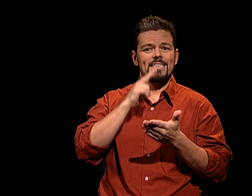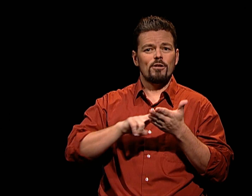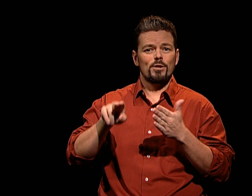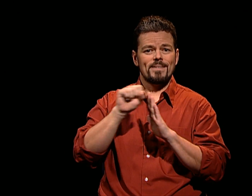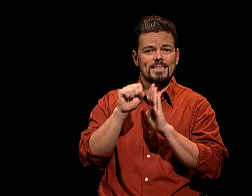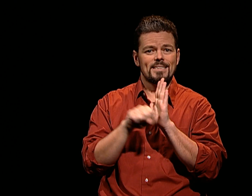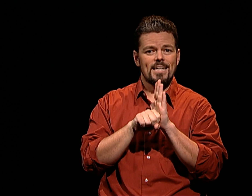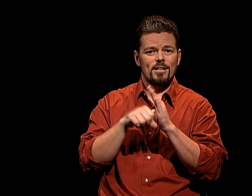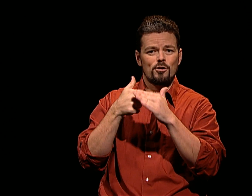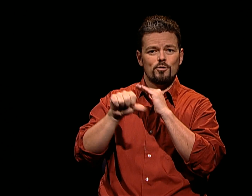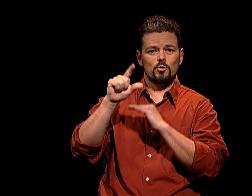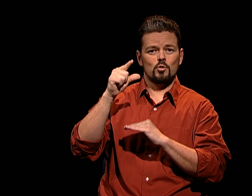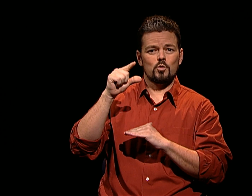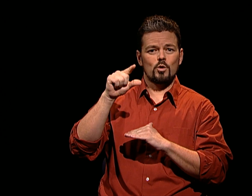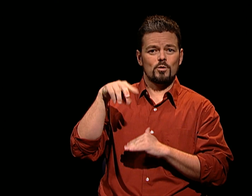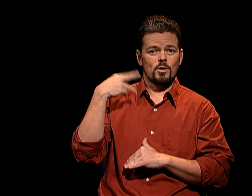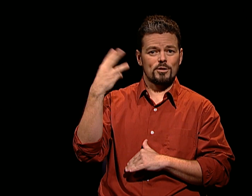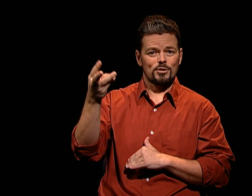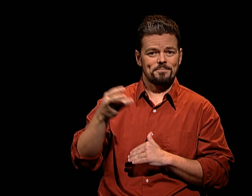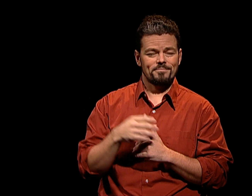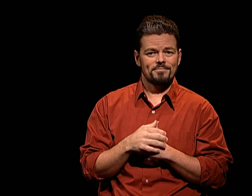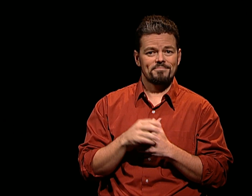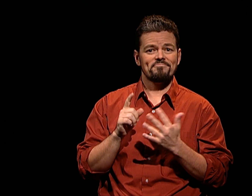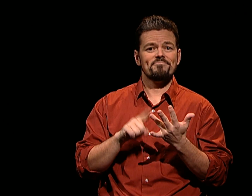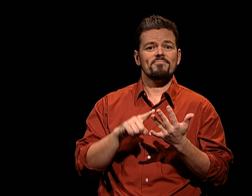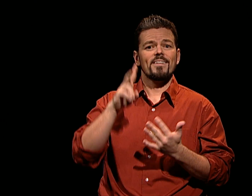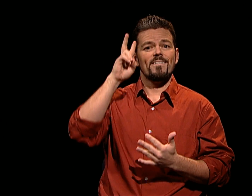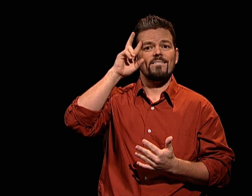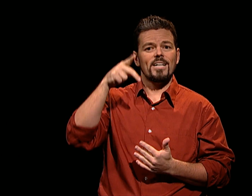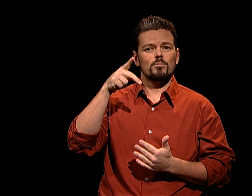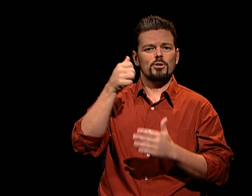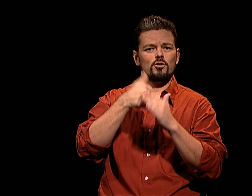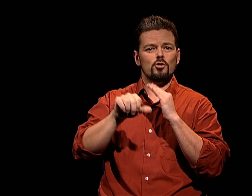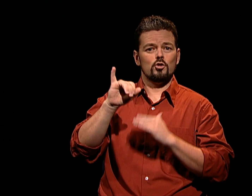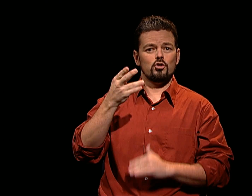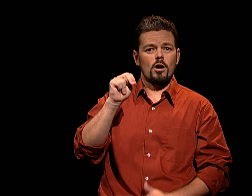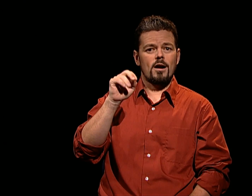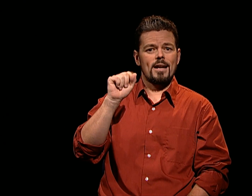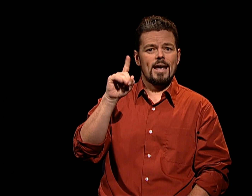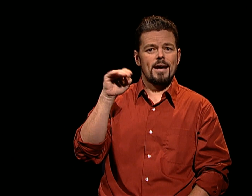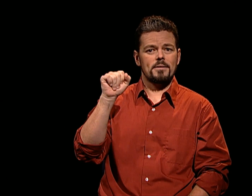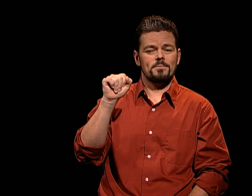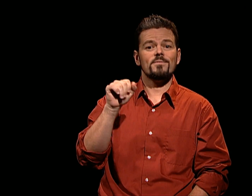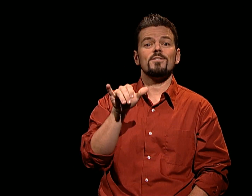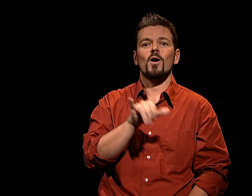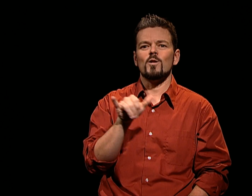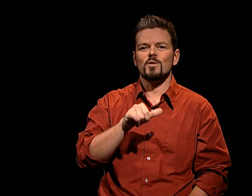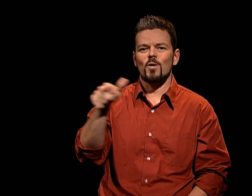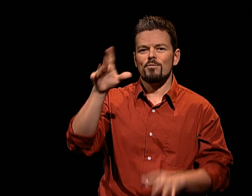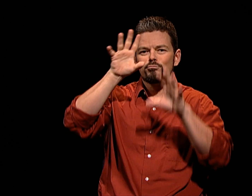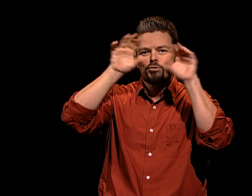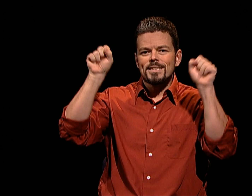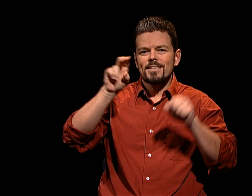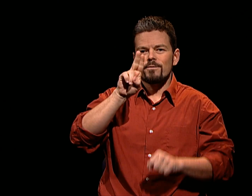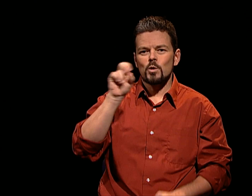AS U.S. MINISTER TO FRANCE, AS SECRETARY OF STATE UNDER GEORGE WASHINGTON. AS VICE PRESIDENT UNDER JOHN ADAMS,